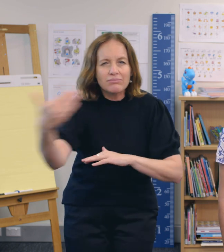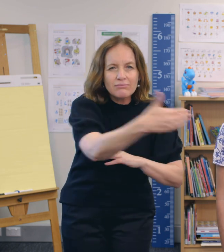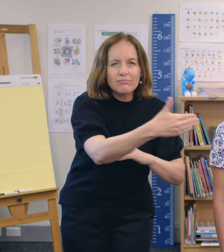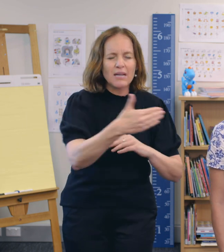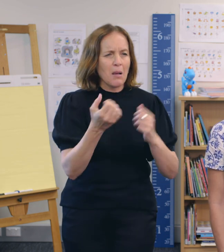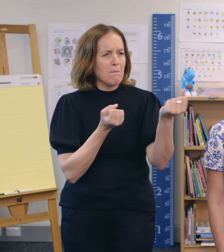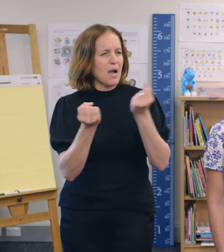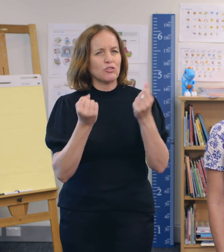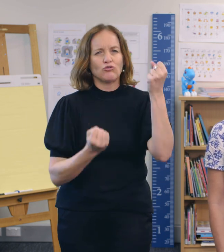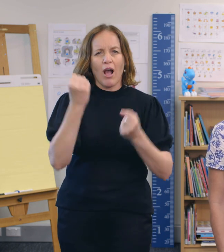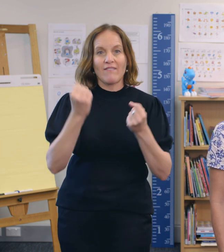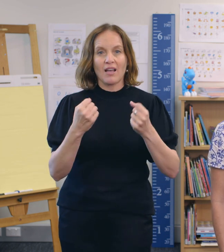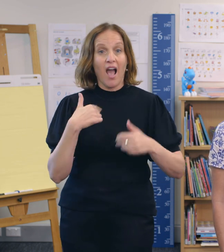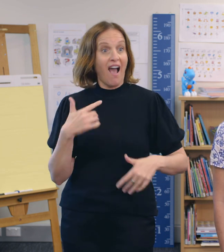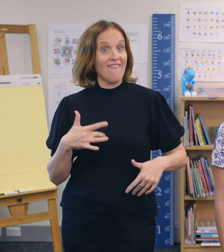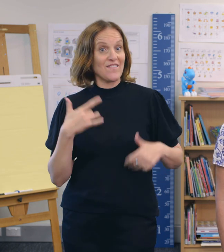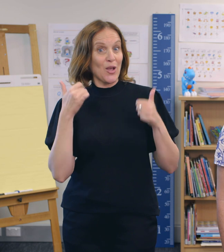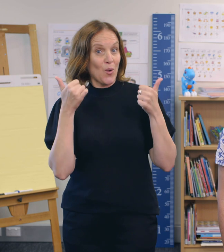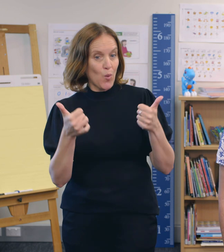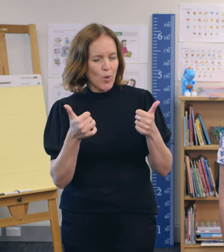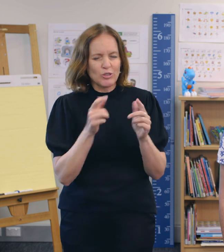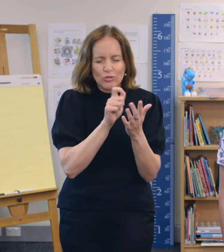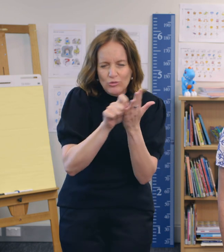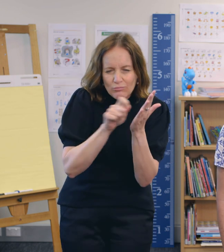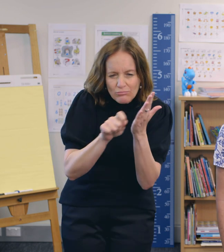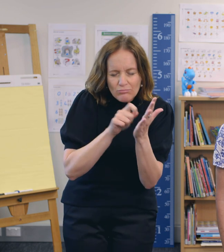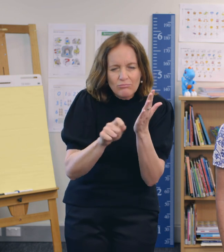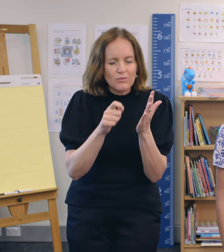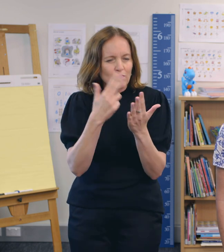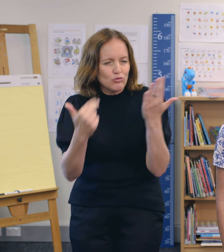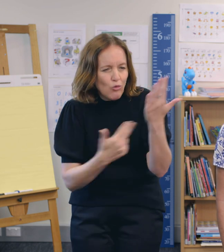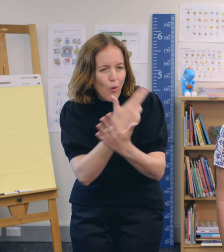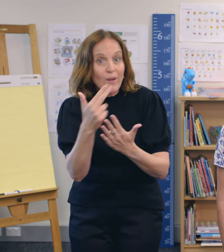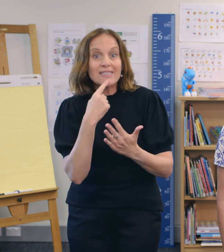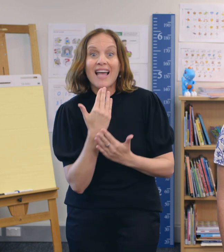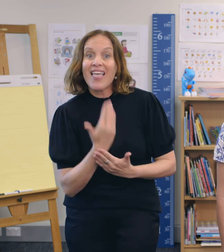It makes me feel good to do activities to thank them.